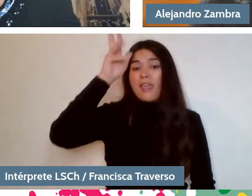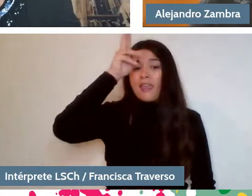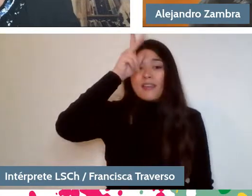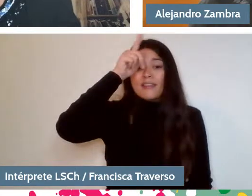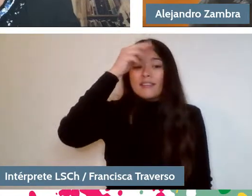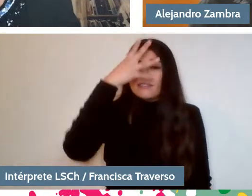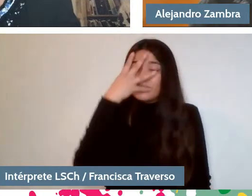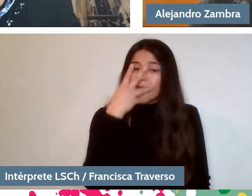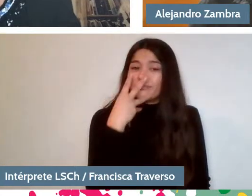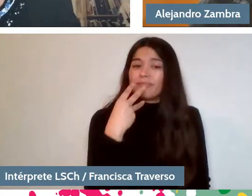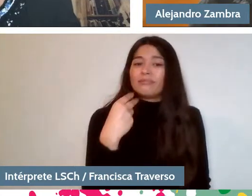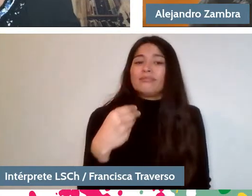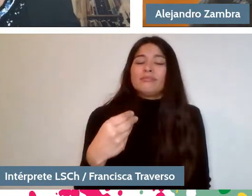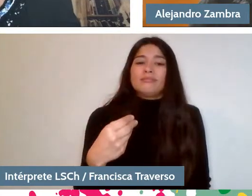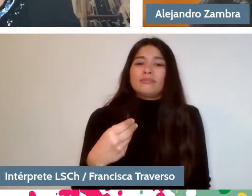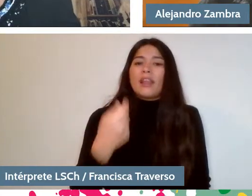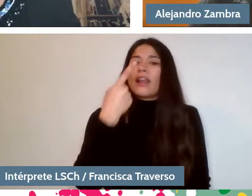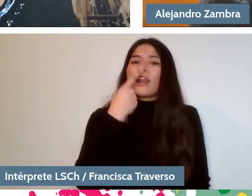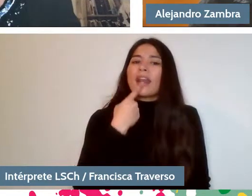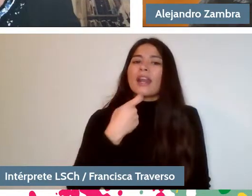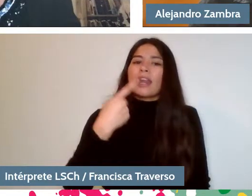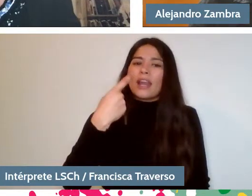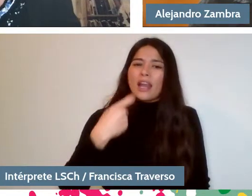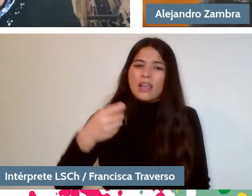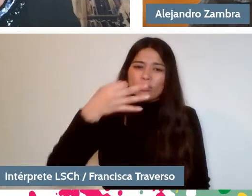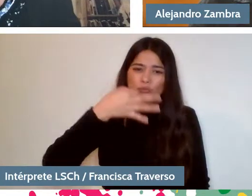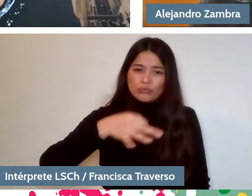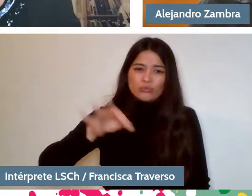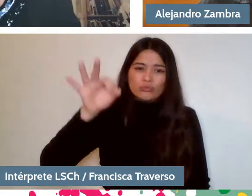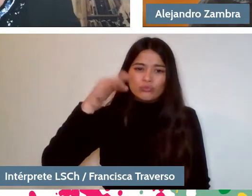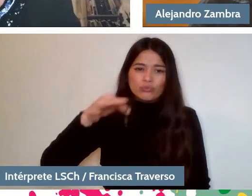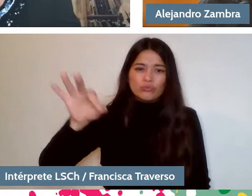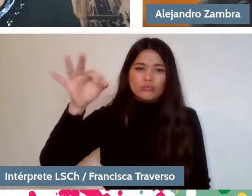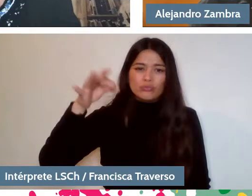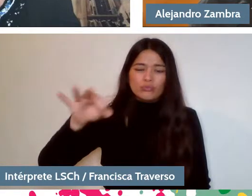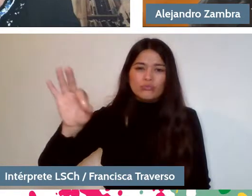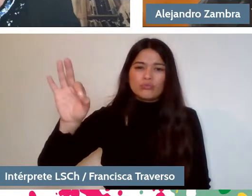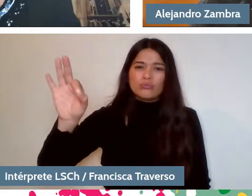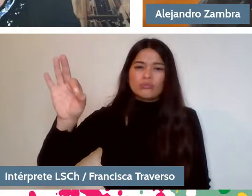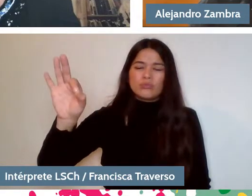I lost that... It wasn't fear, but it was like...